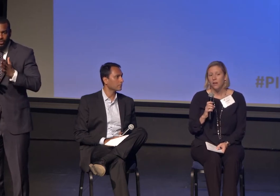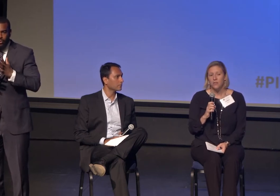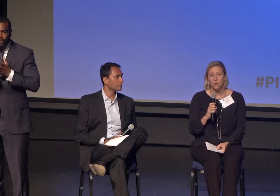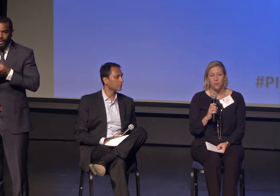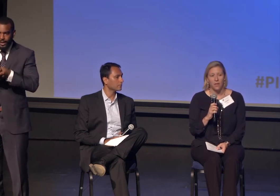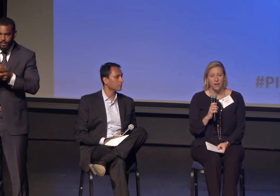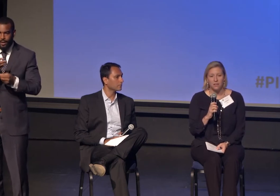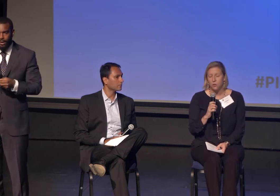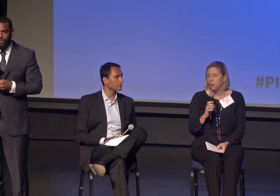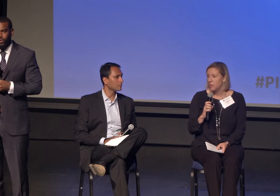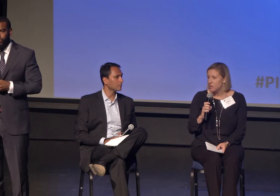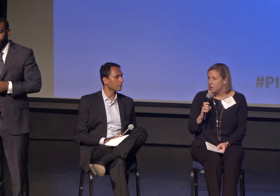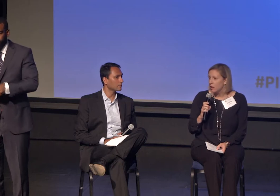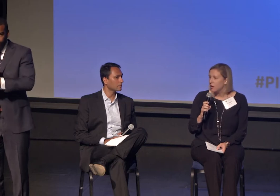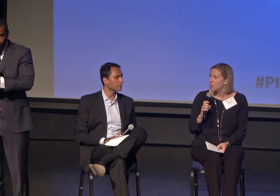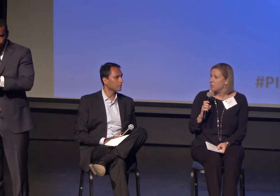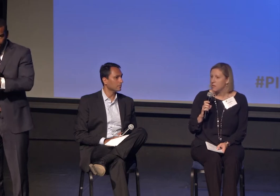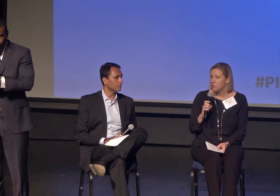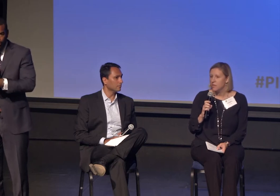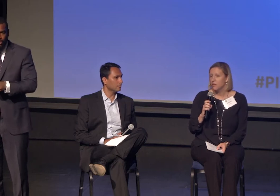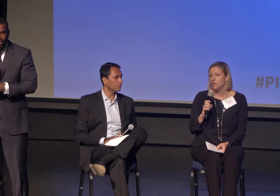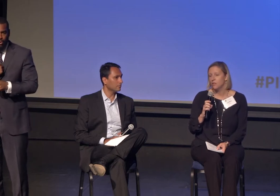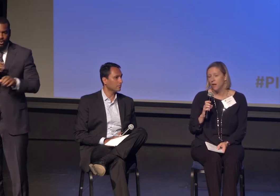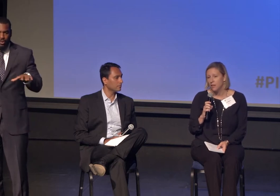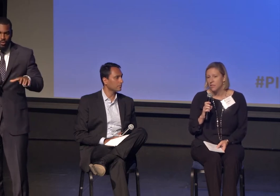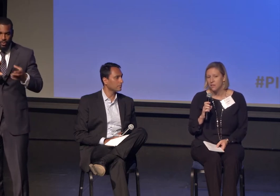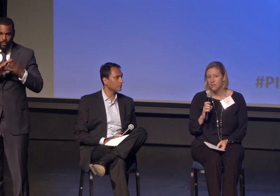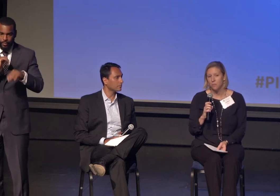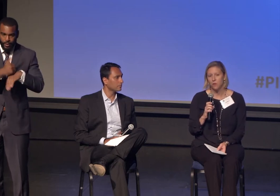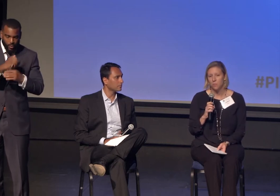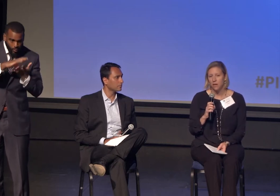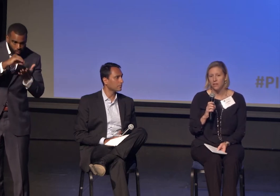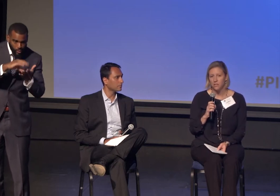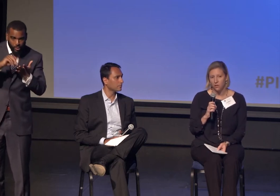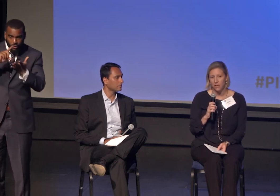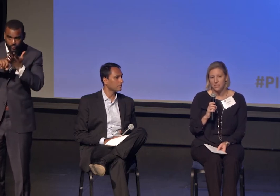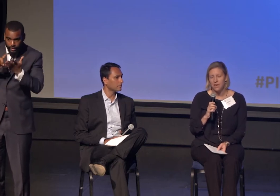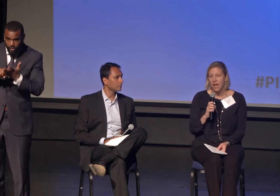That is community-based learning, community based research, volunteerism, community service.